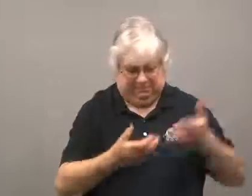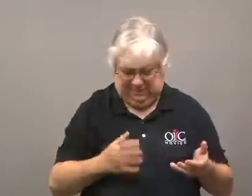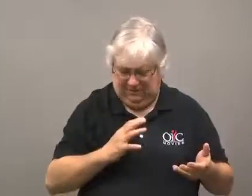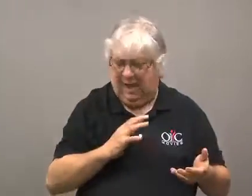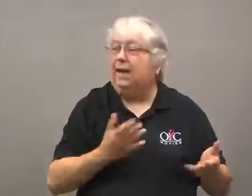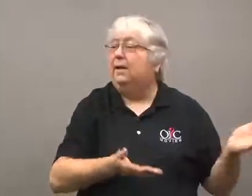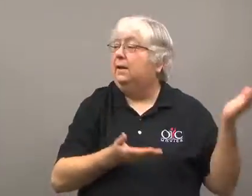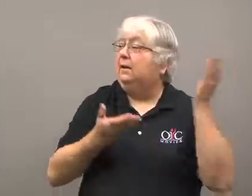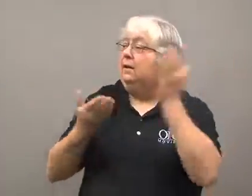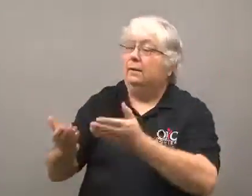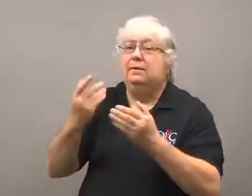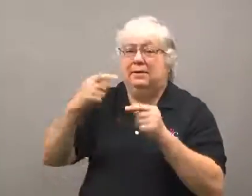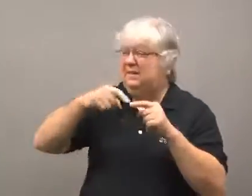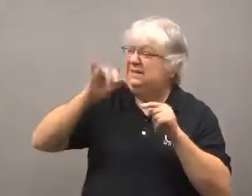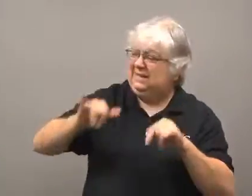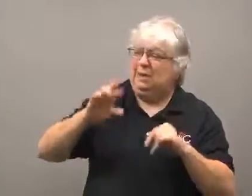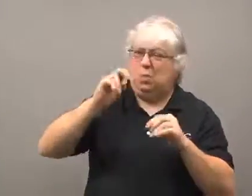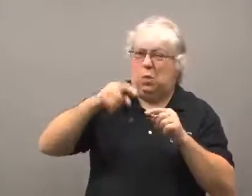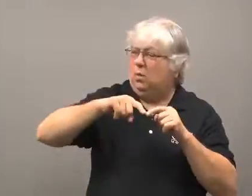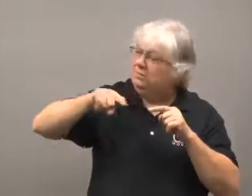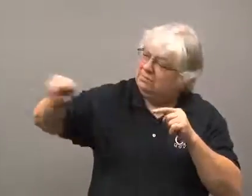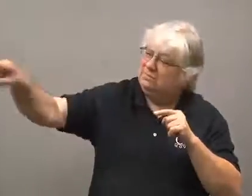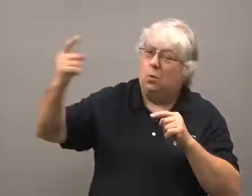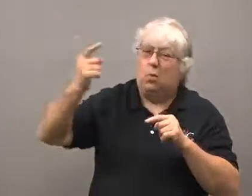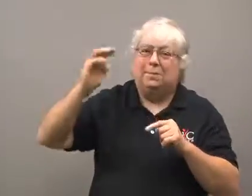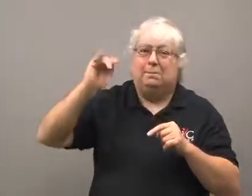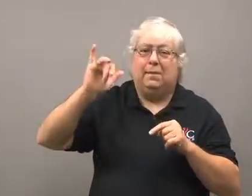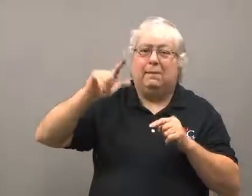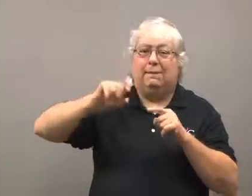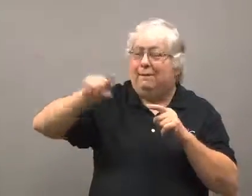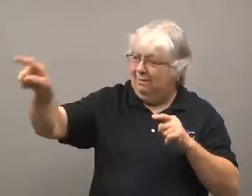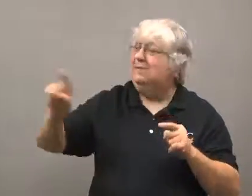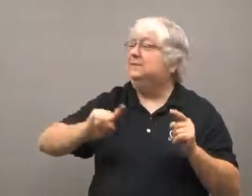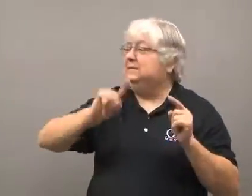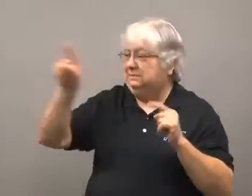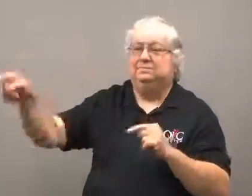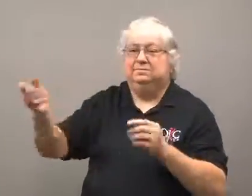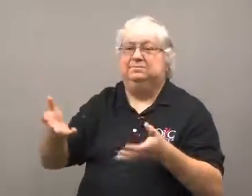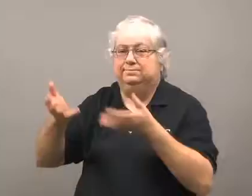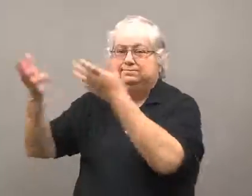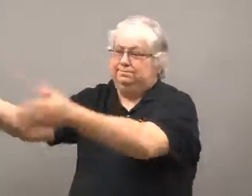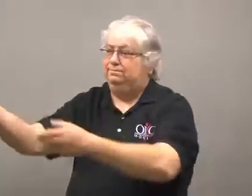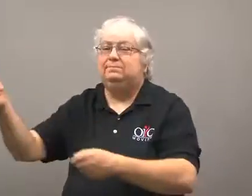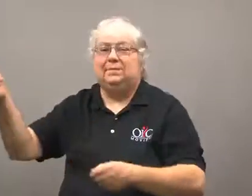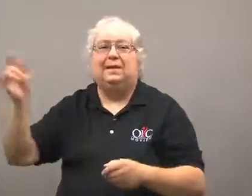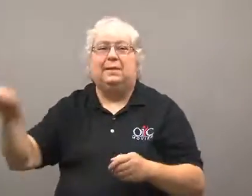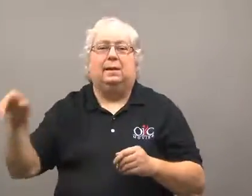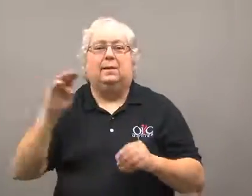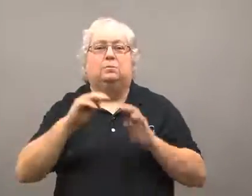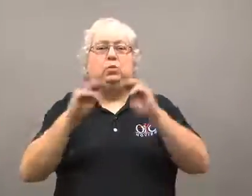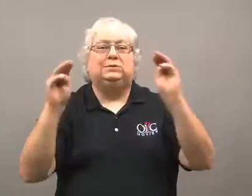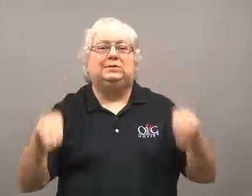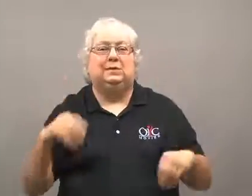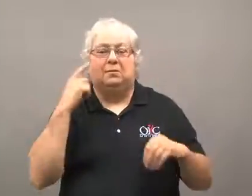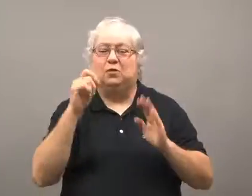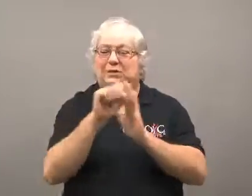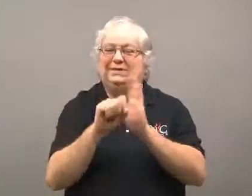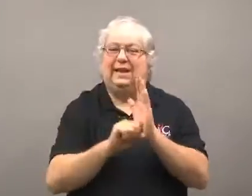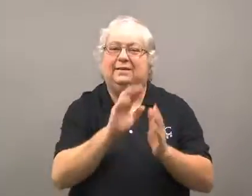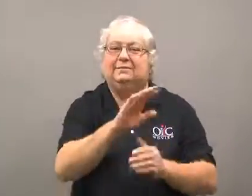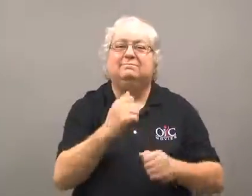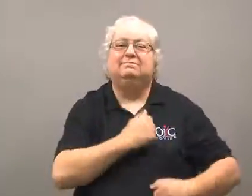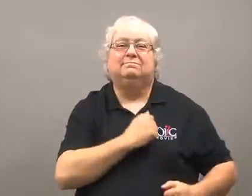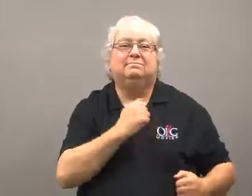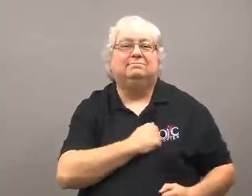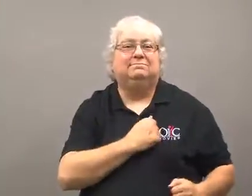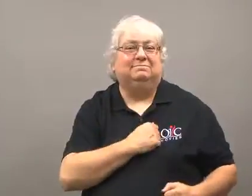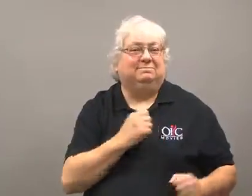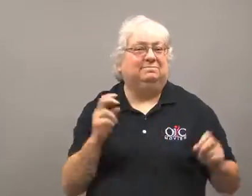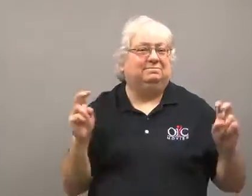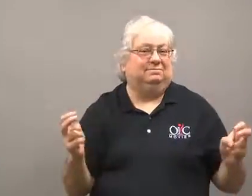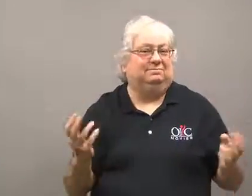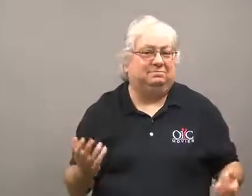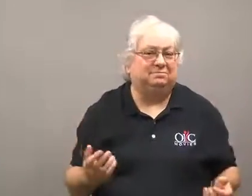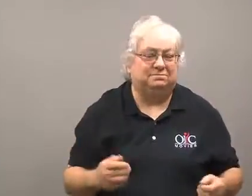He took it about a mile down the road to the state military museum.